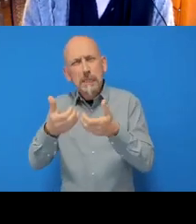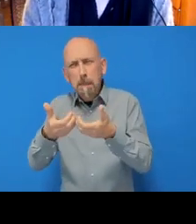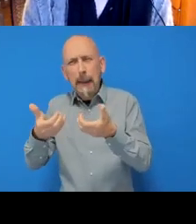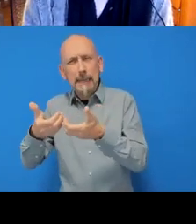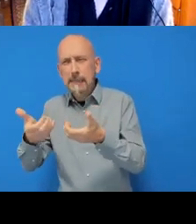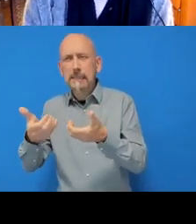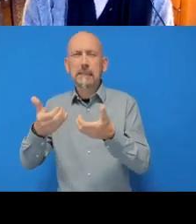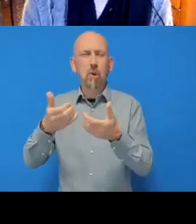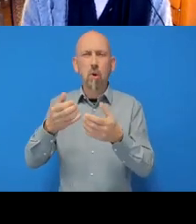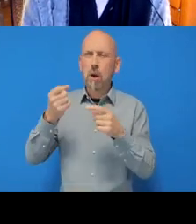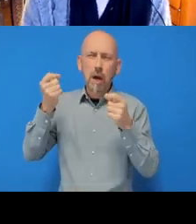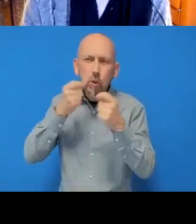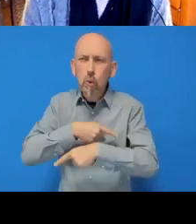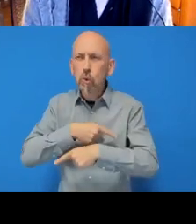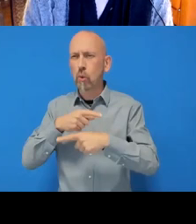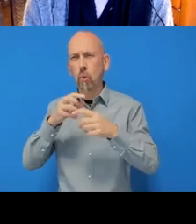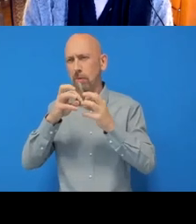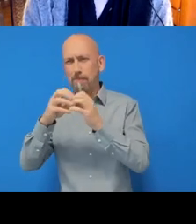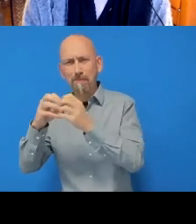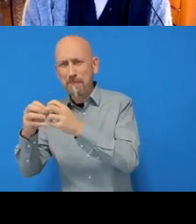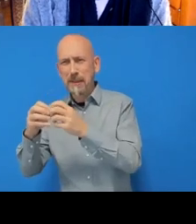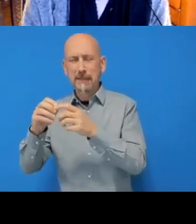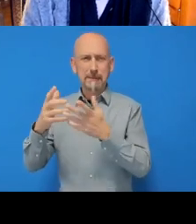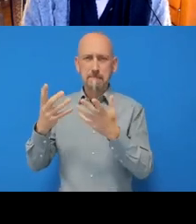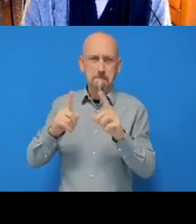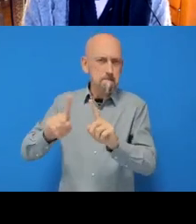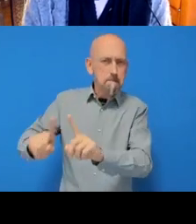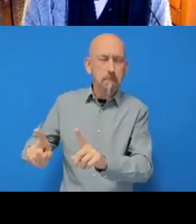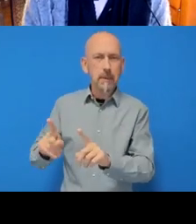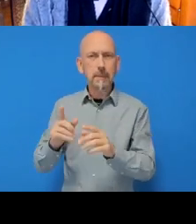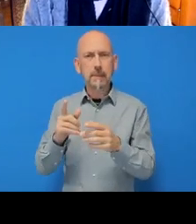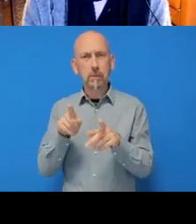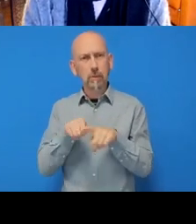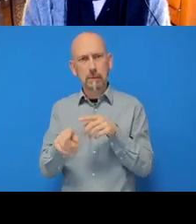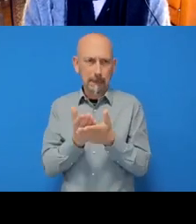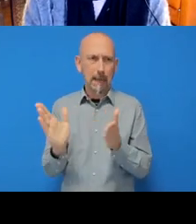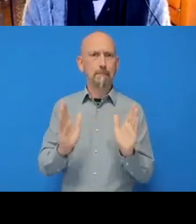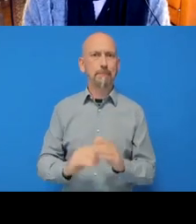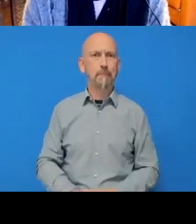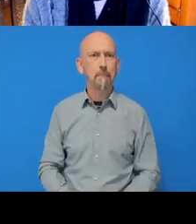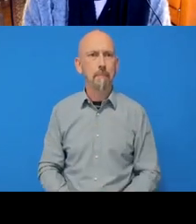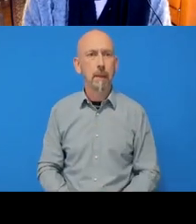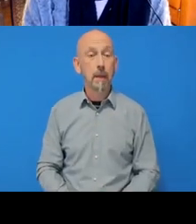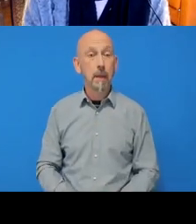Okay, so that first exercise was quite easy, lots of hand-holding.